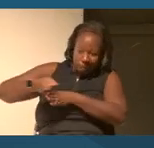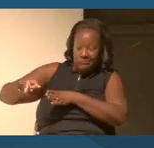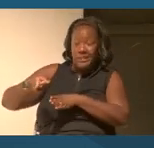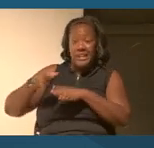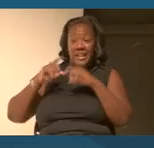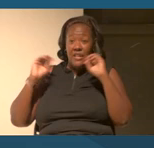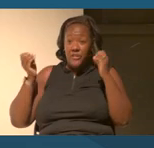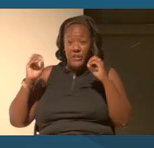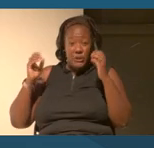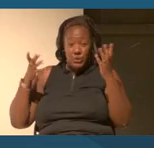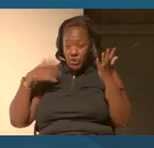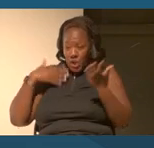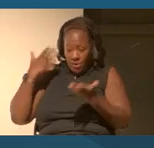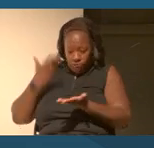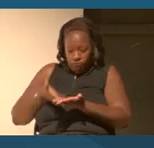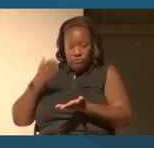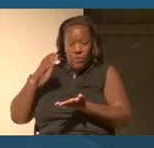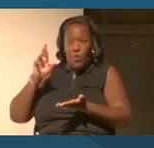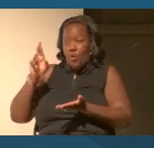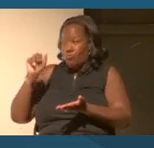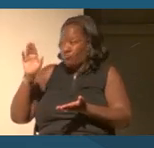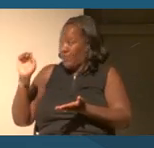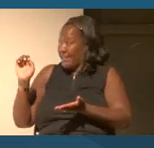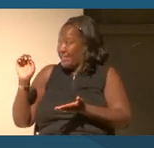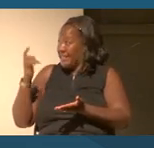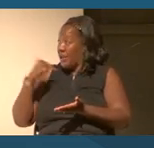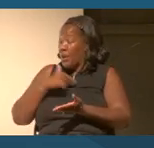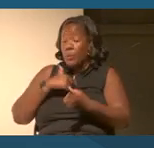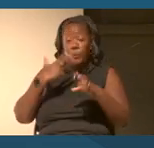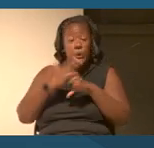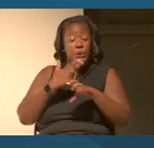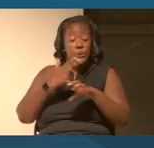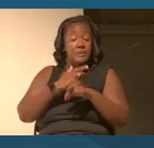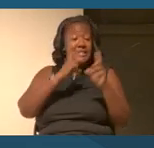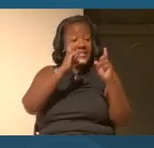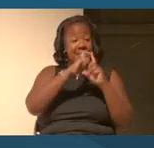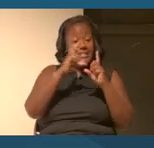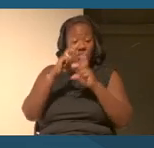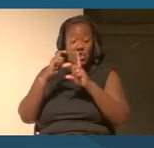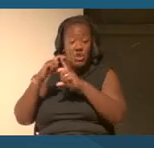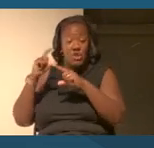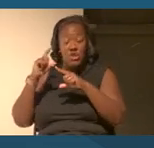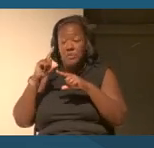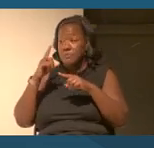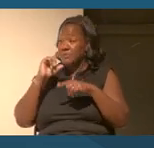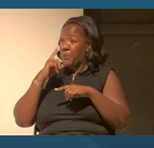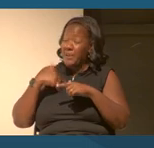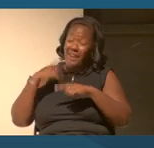I mean, we're all using these terms despite the variety of our fields and our backgrounds.